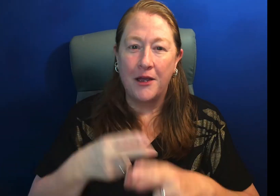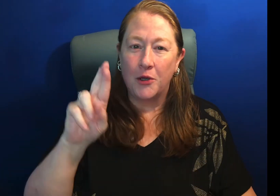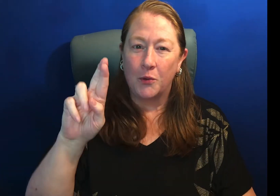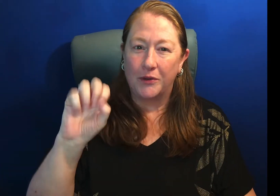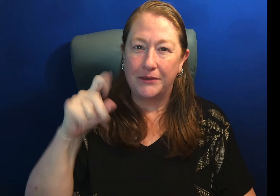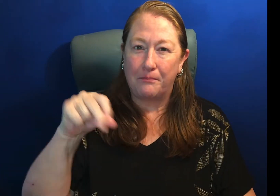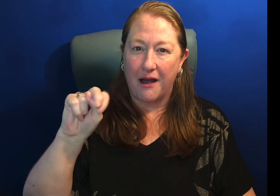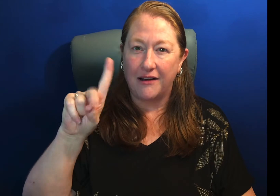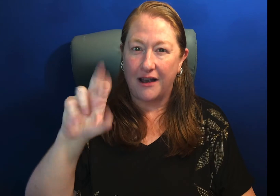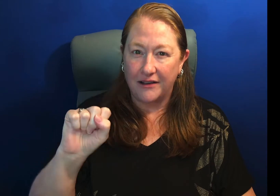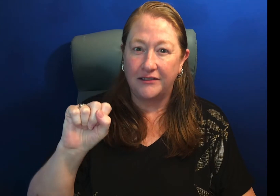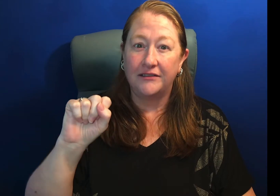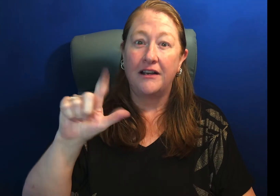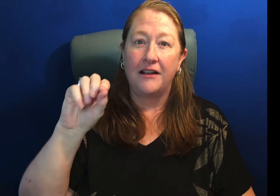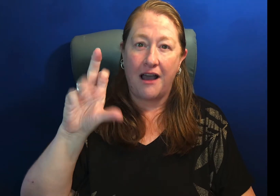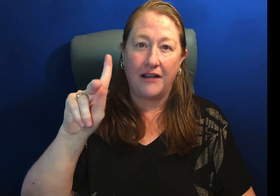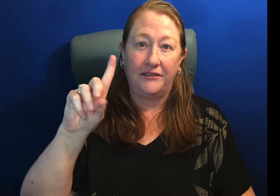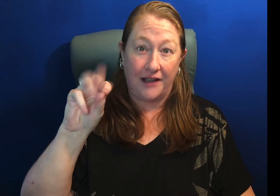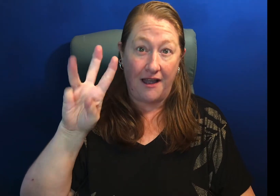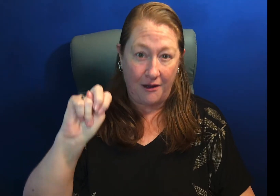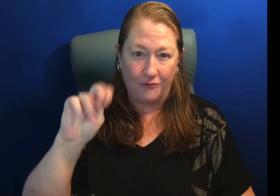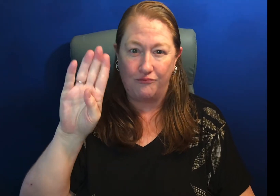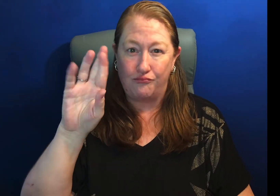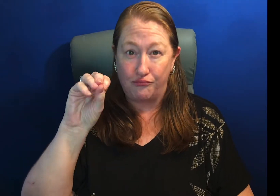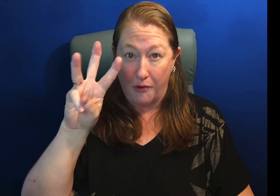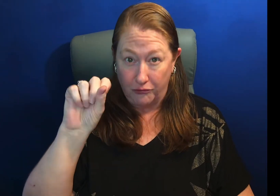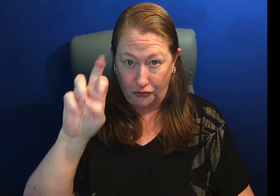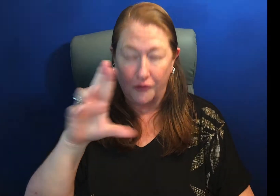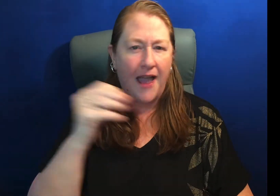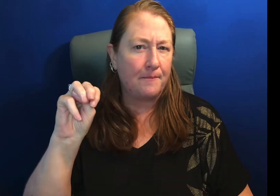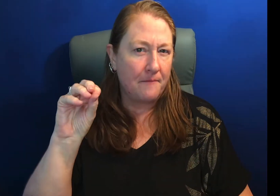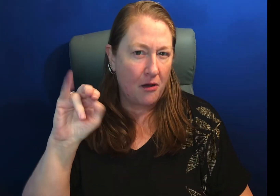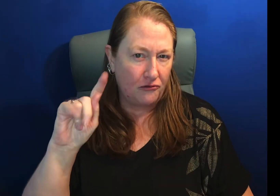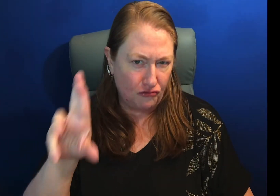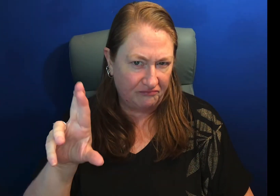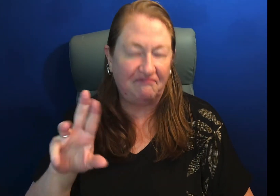the Respondus Lockdown Browser and Monitor